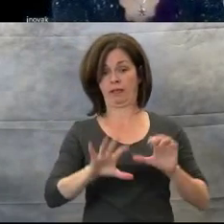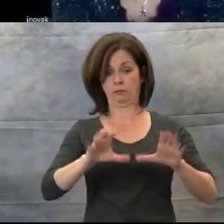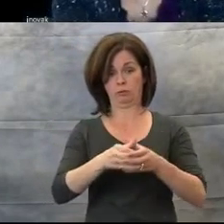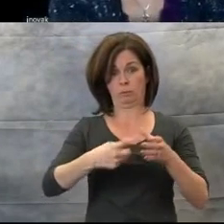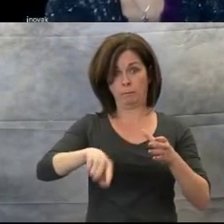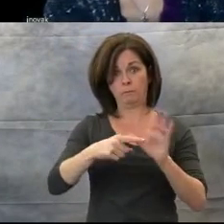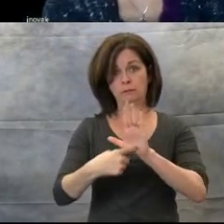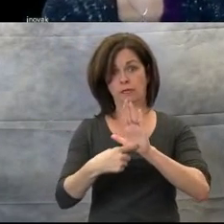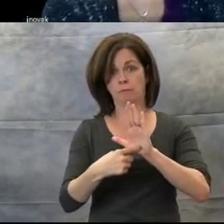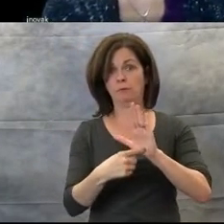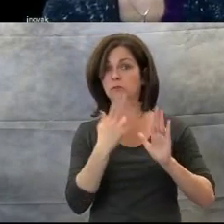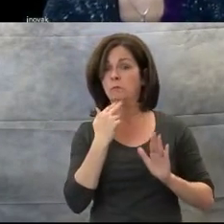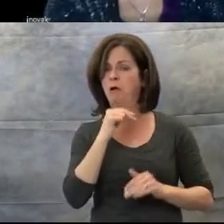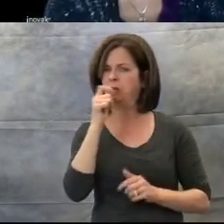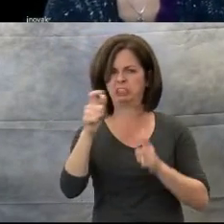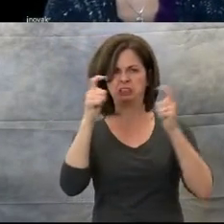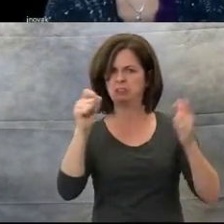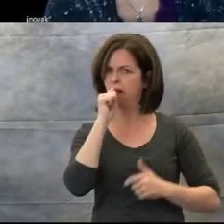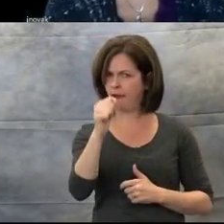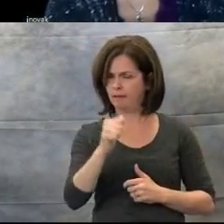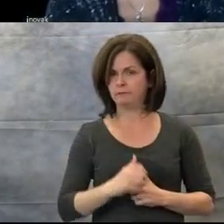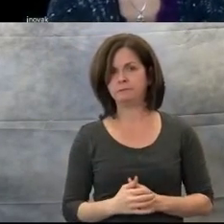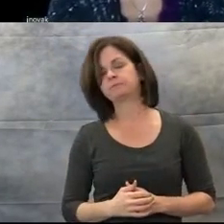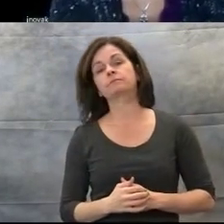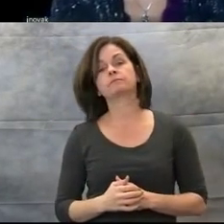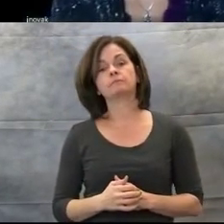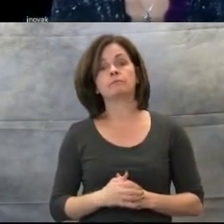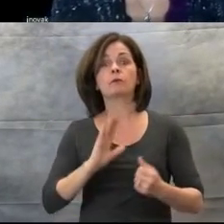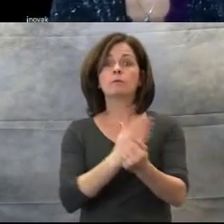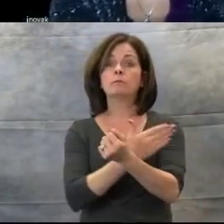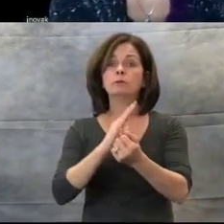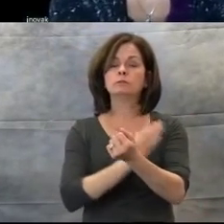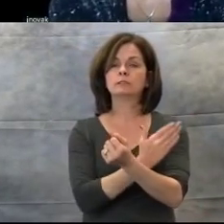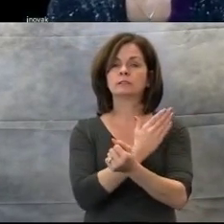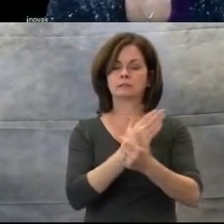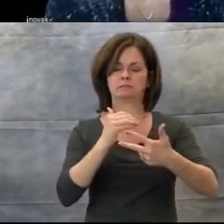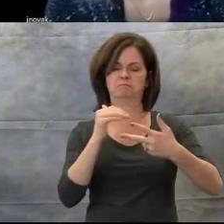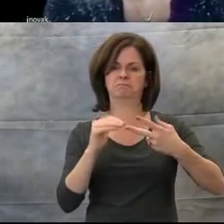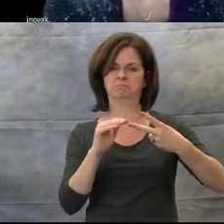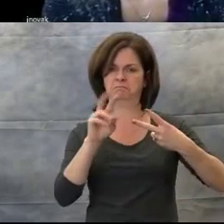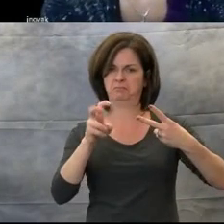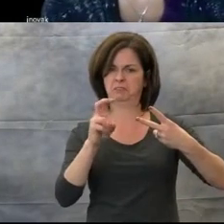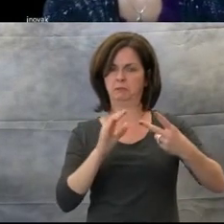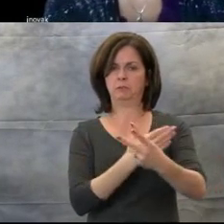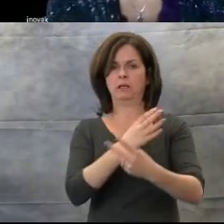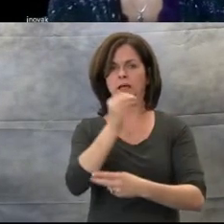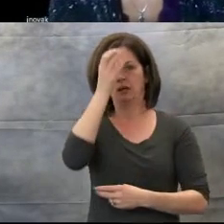Music and Concept Development. Most of us gain information about the world through